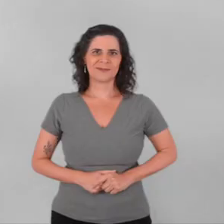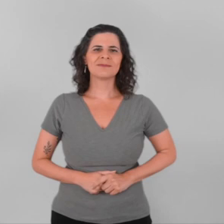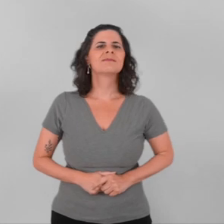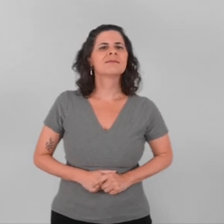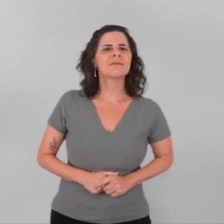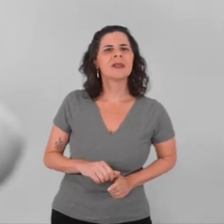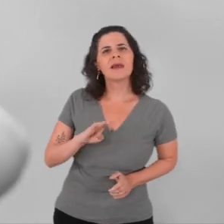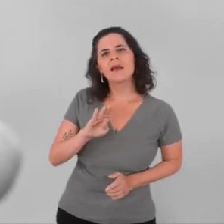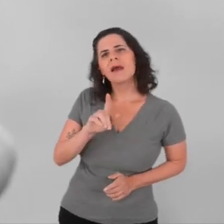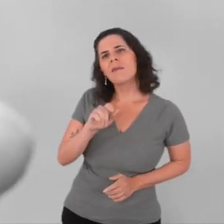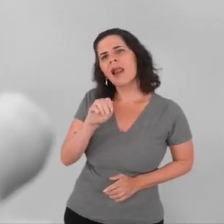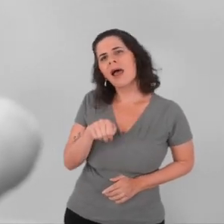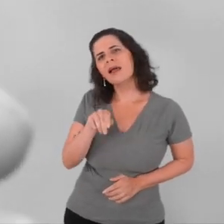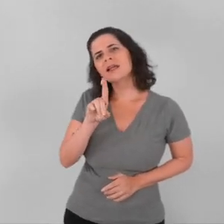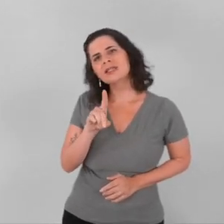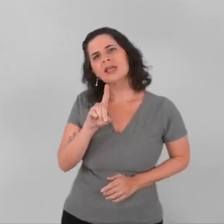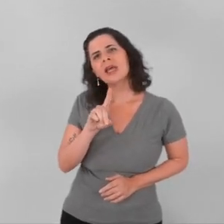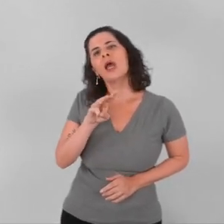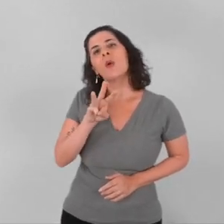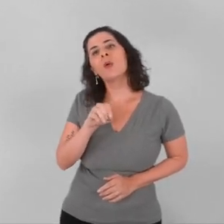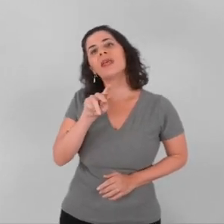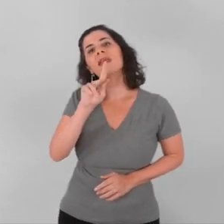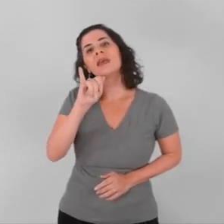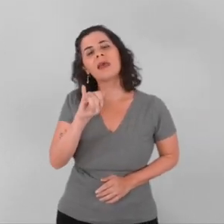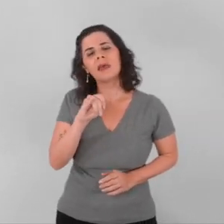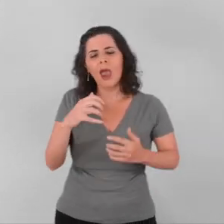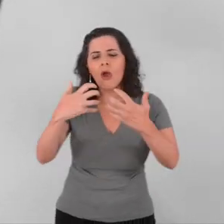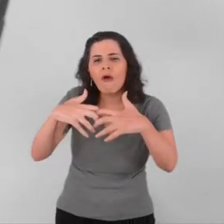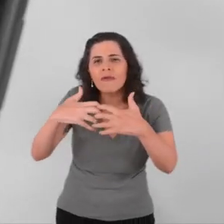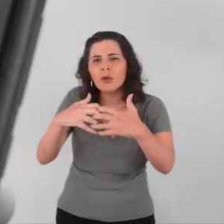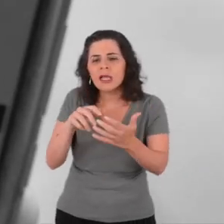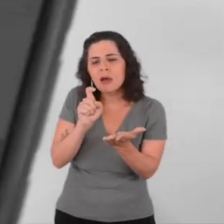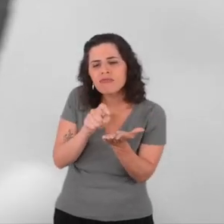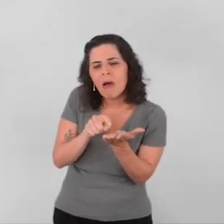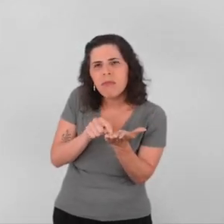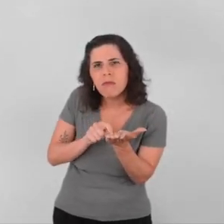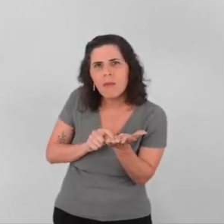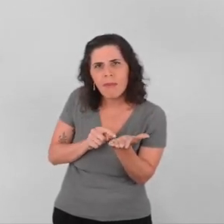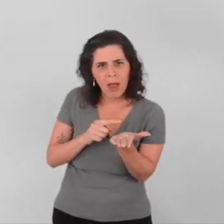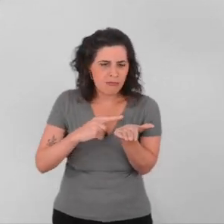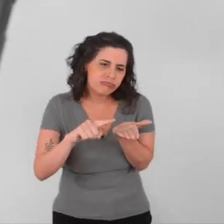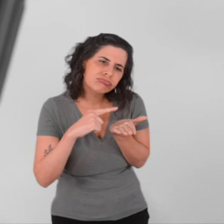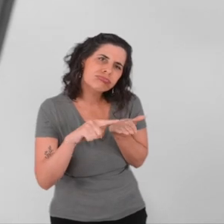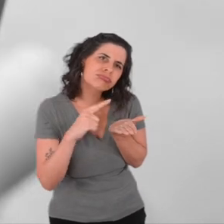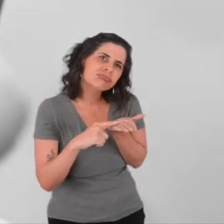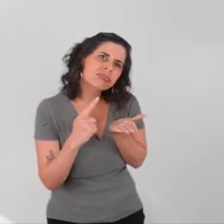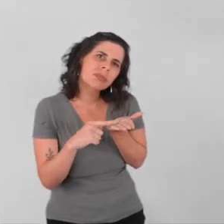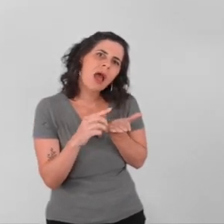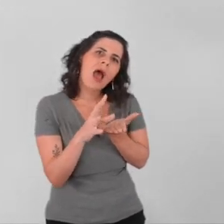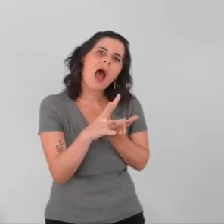Button settings, collapsed,...